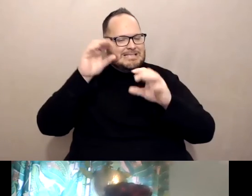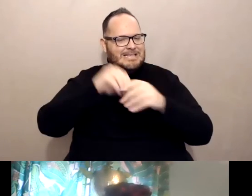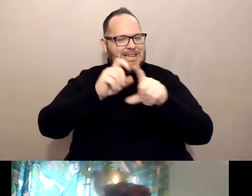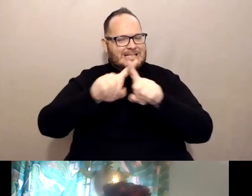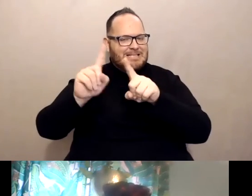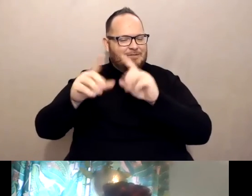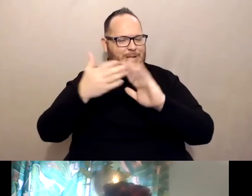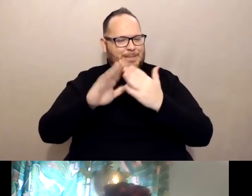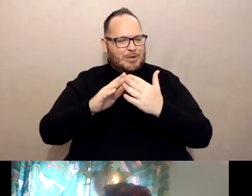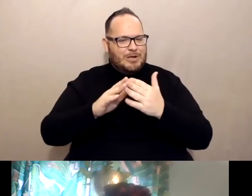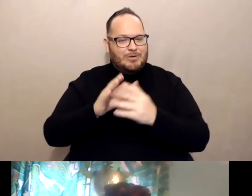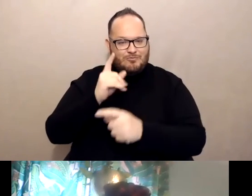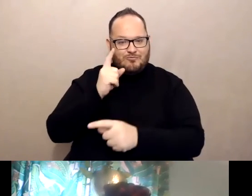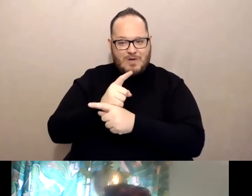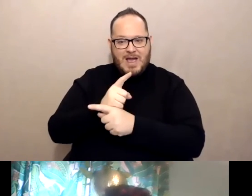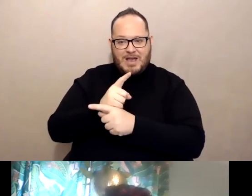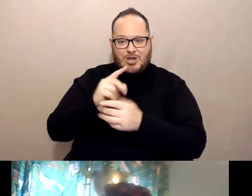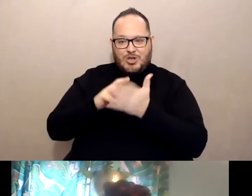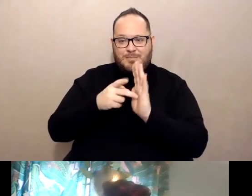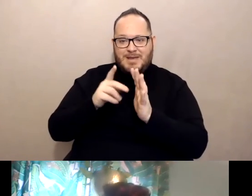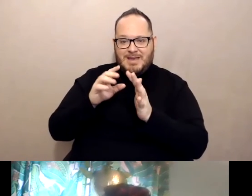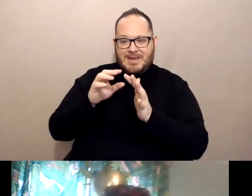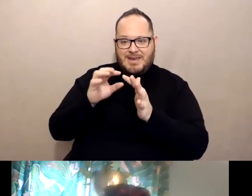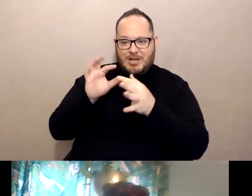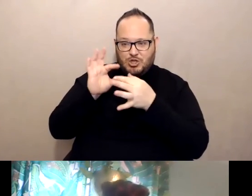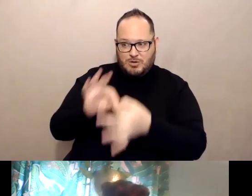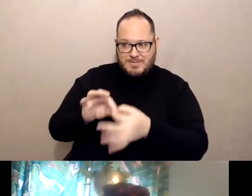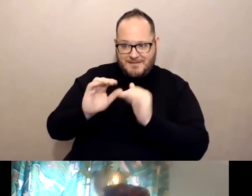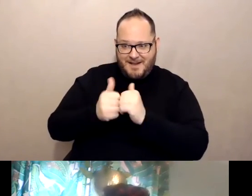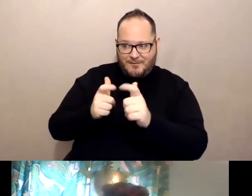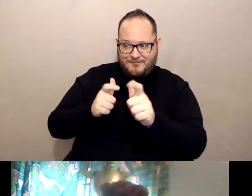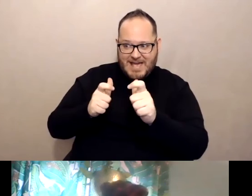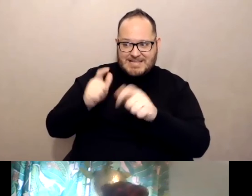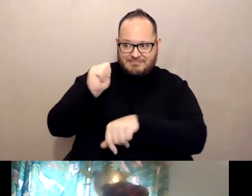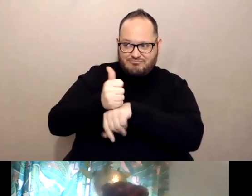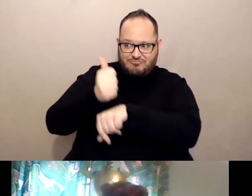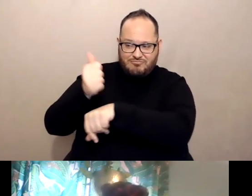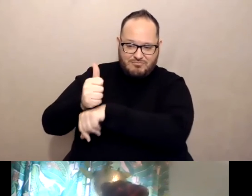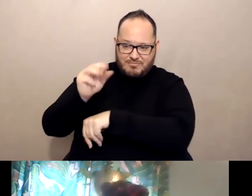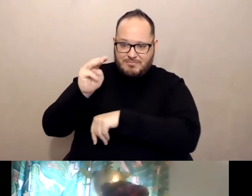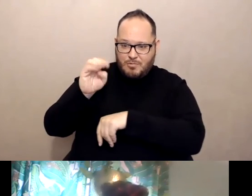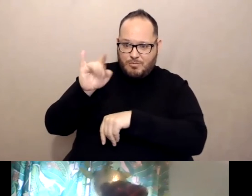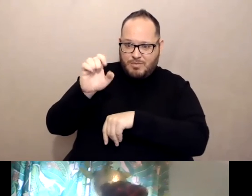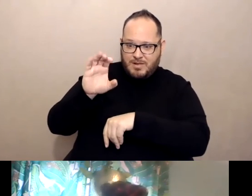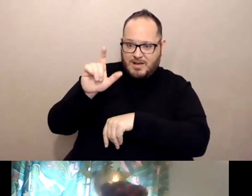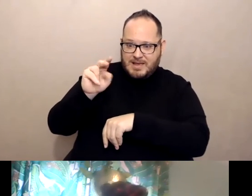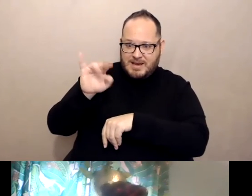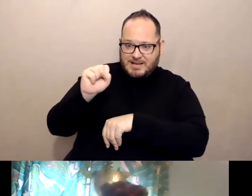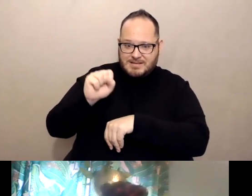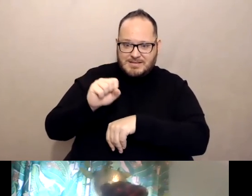Right, in terms of the speed of opening up mobile clinics, correct? Yeah, different counties right now